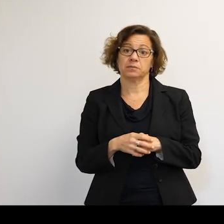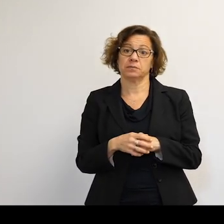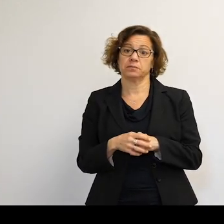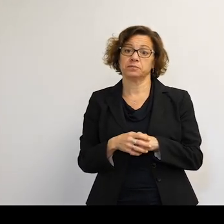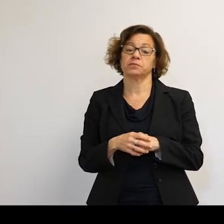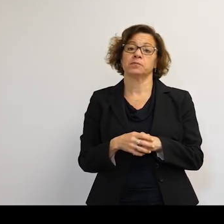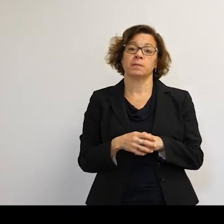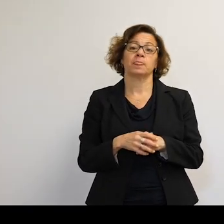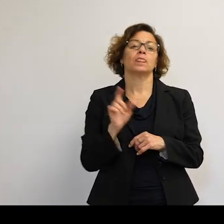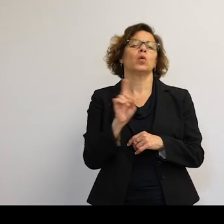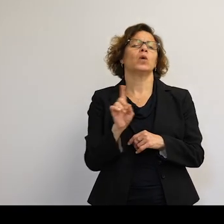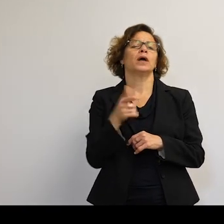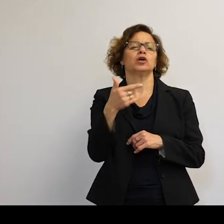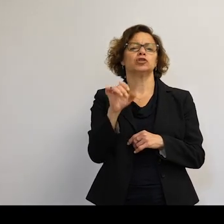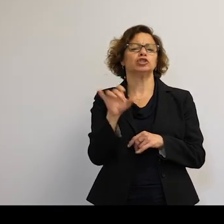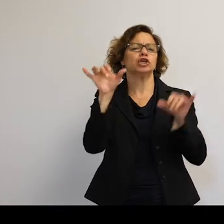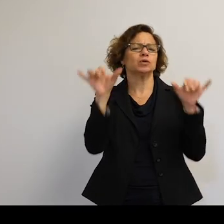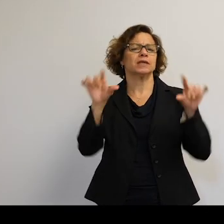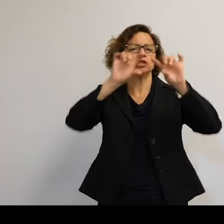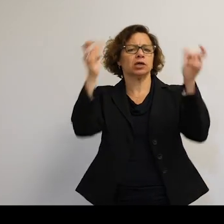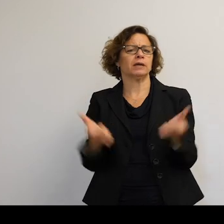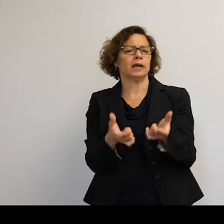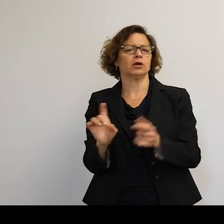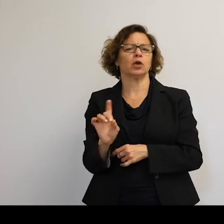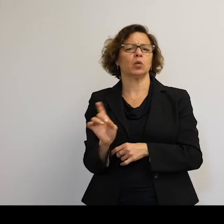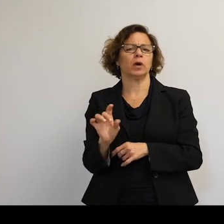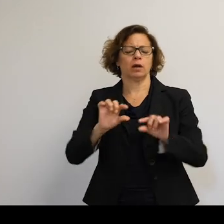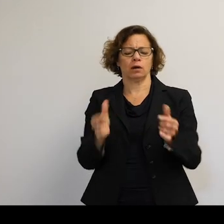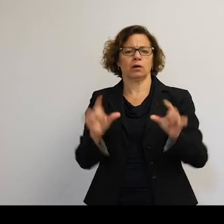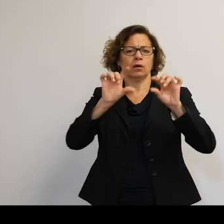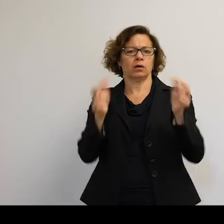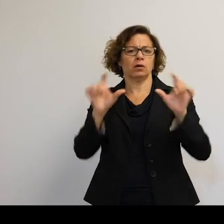It could be. I don't know what the desired geometries--